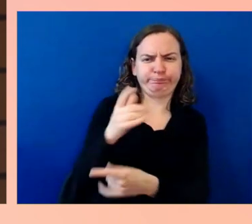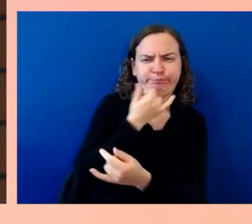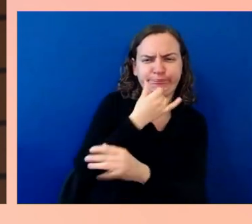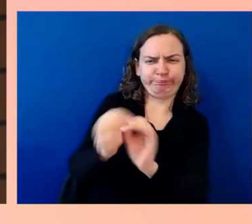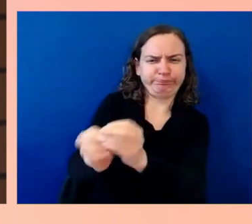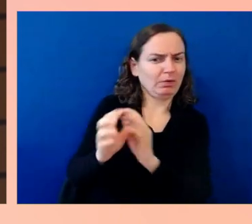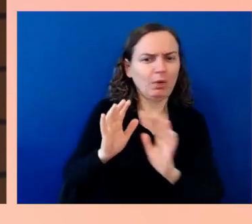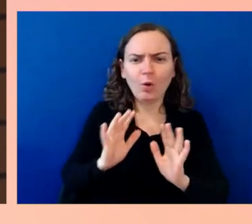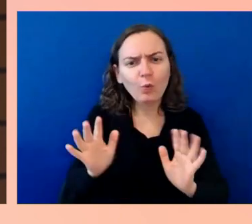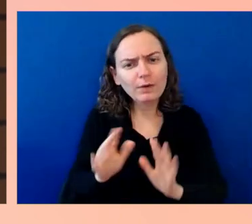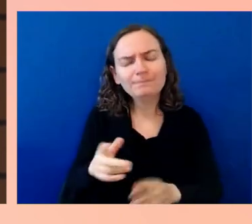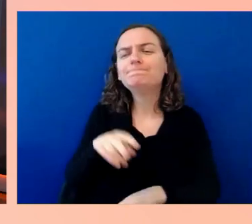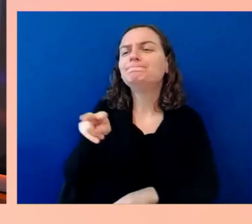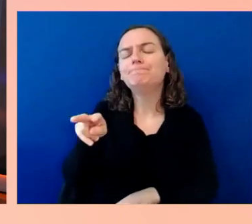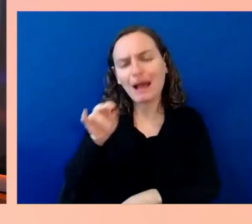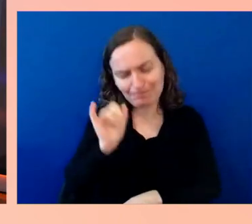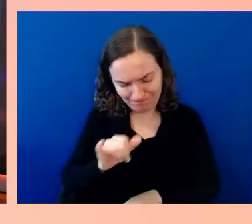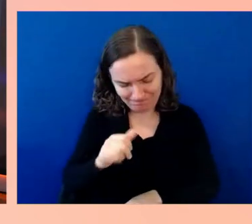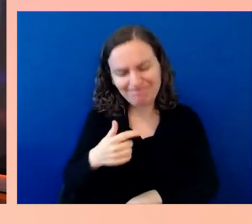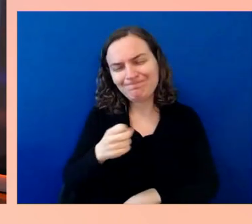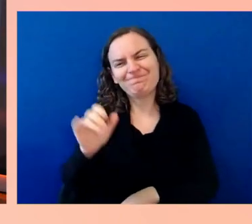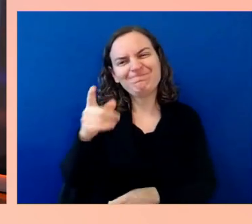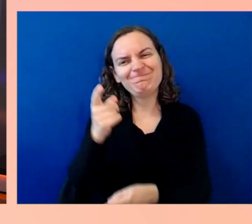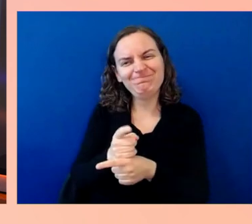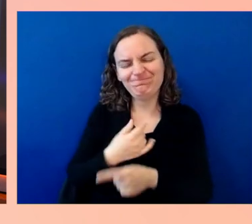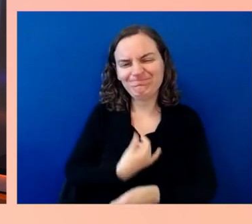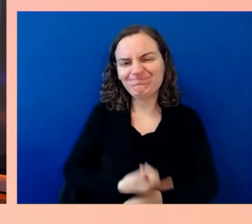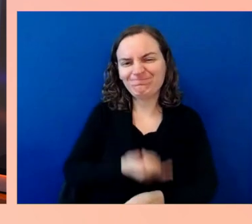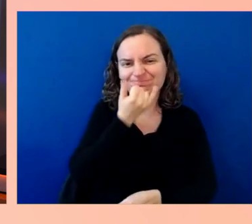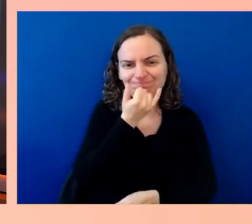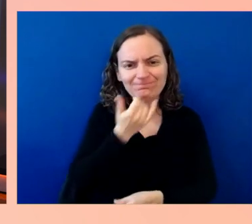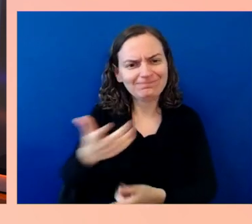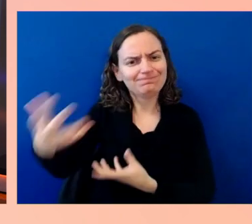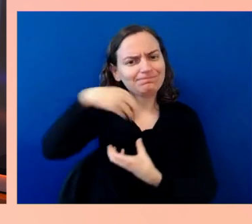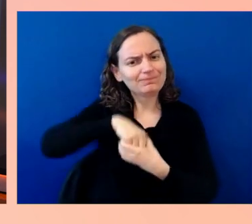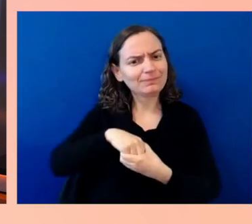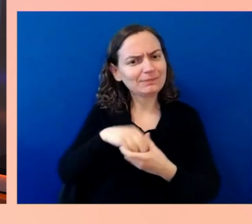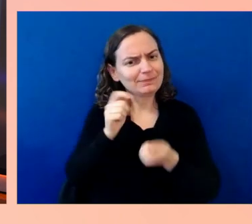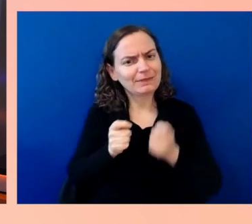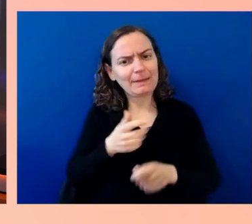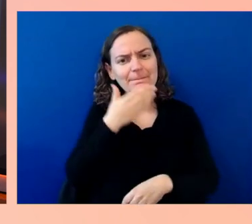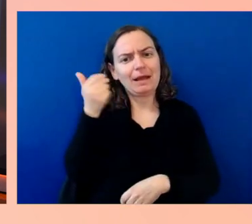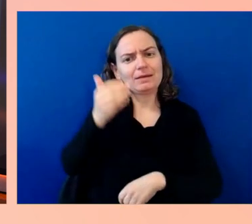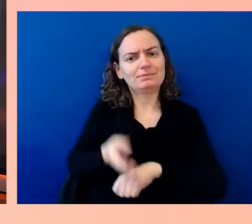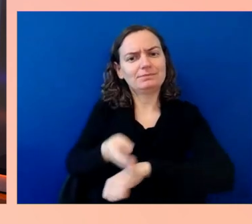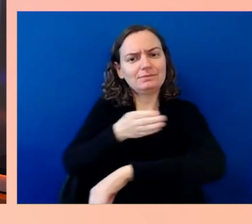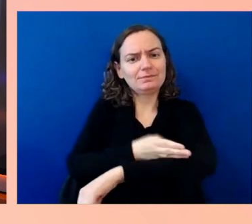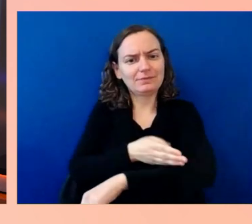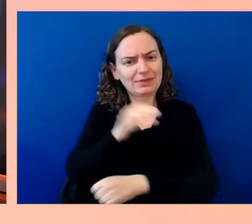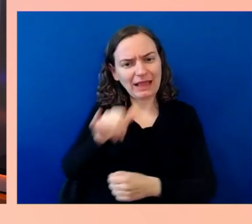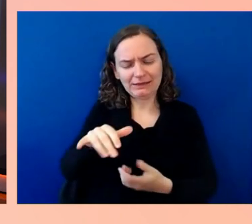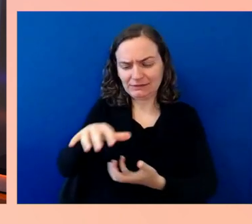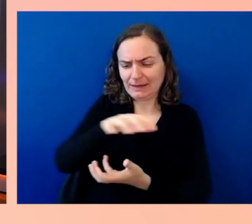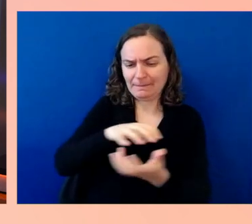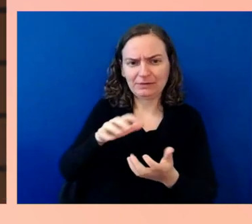This combination of people involved from the very beginning, listening to the audience constantly, and having